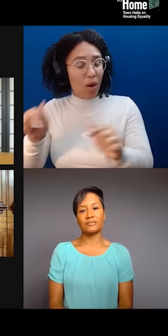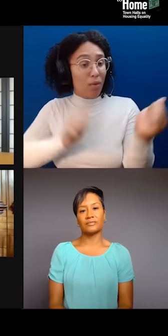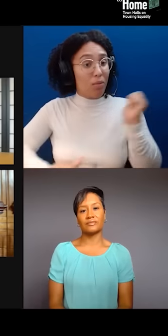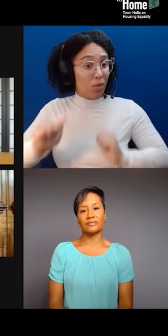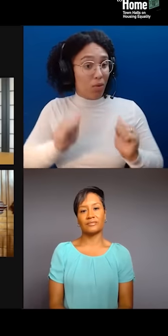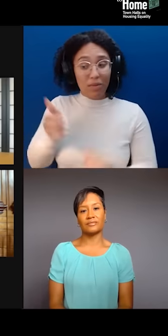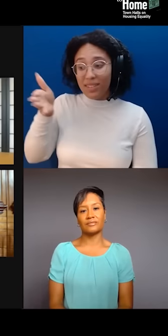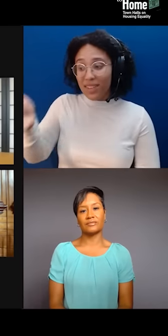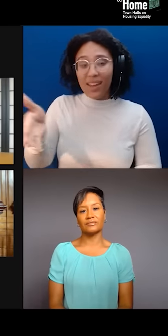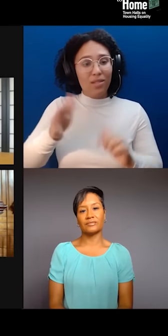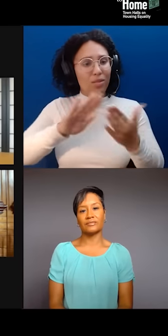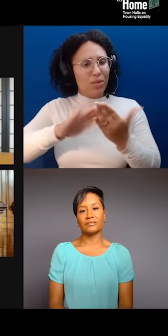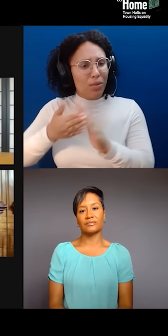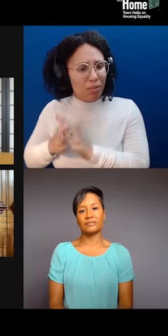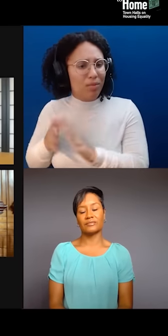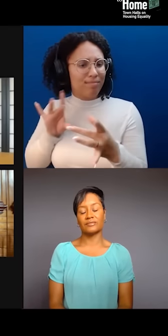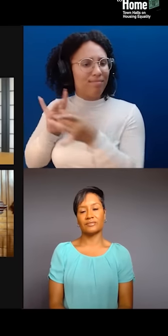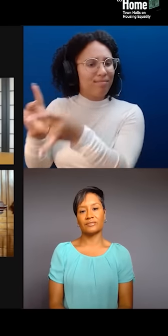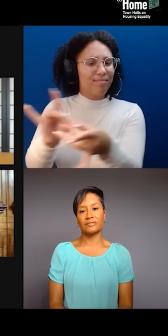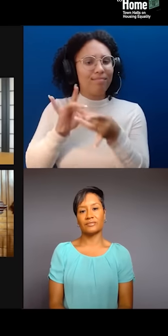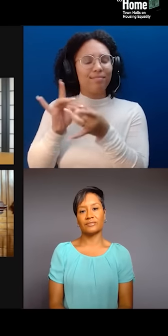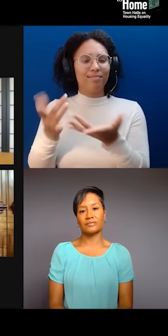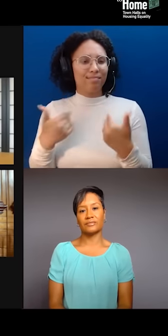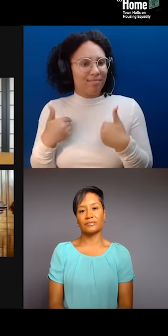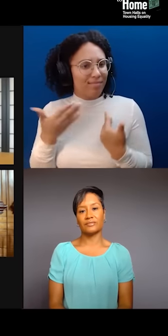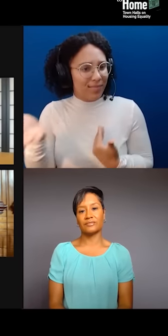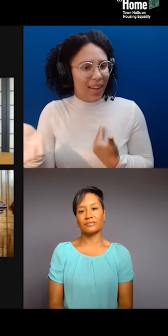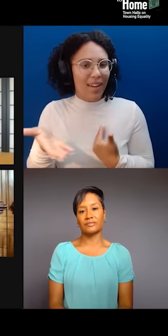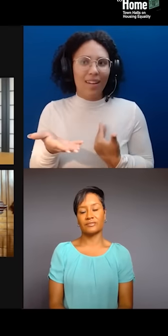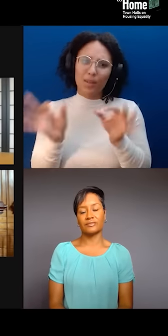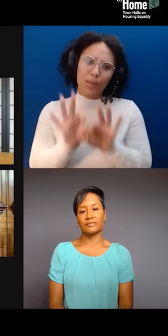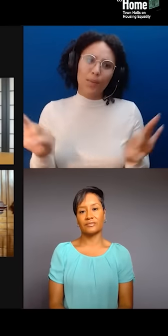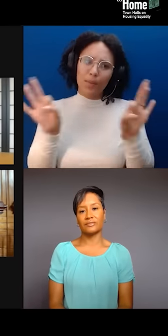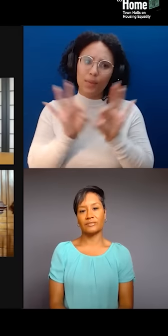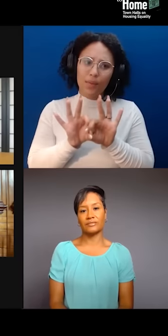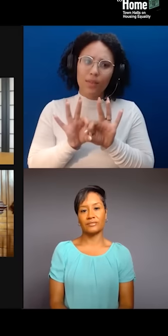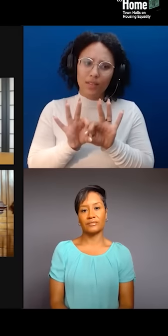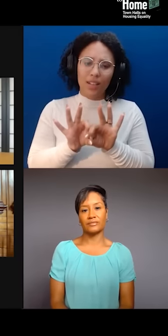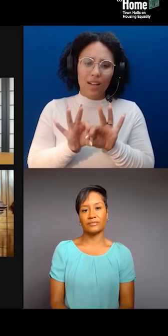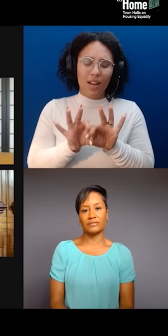and a sense of place and relationships, and just how important that is to the conversation that we're having